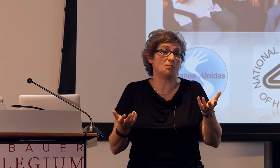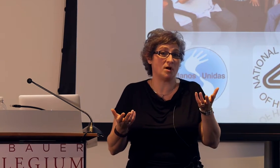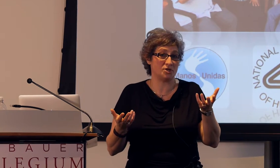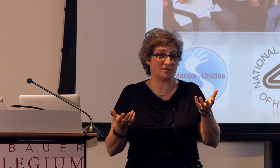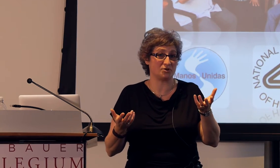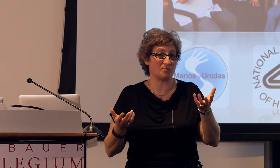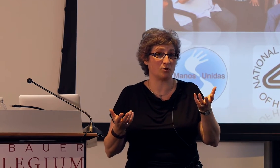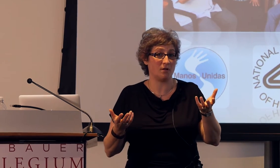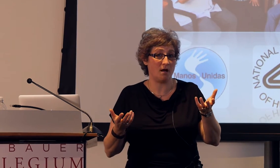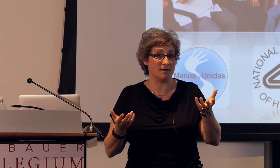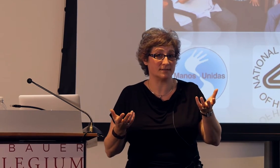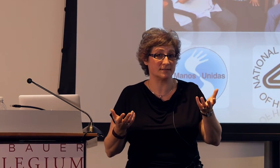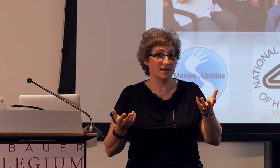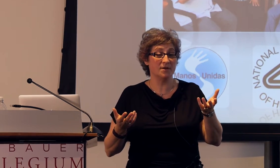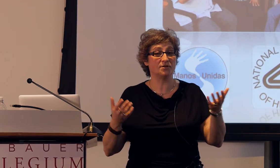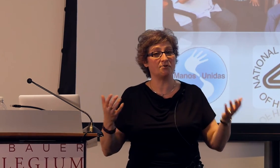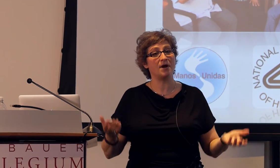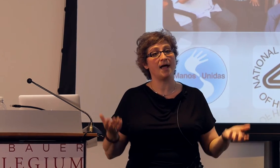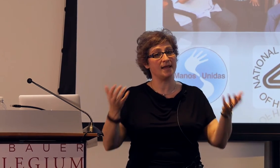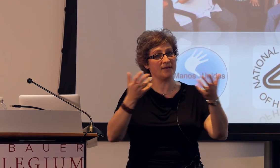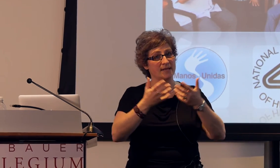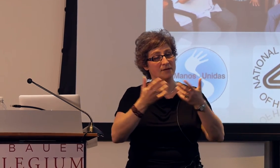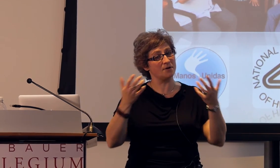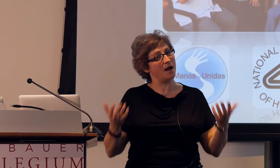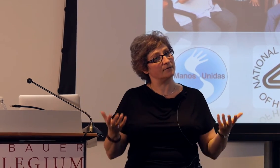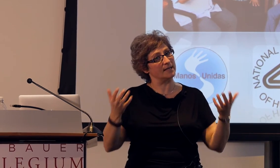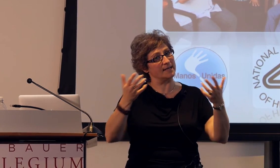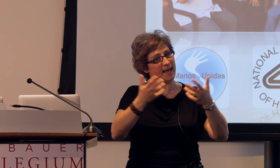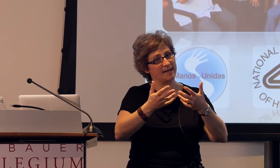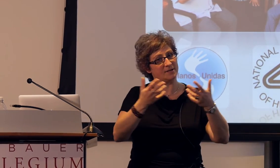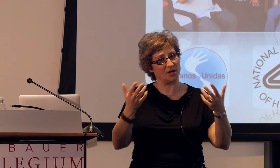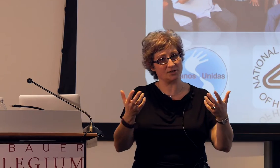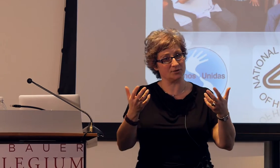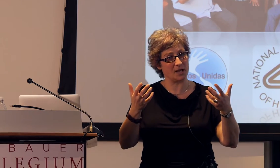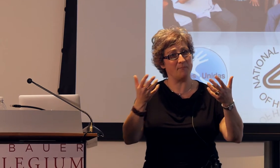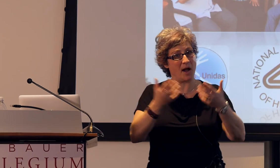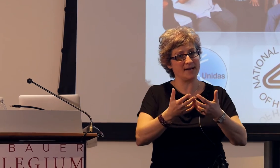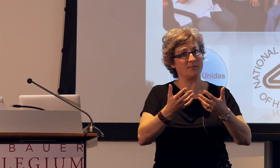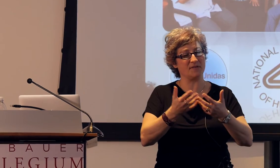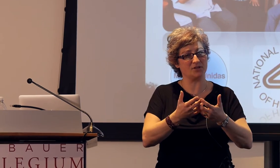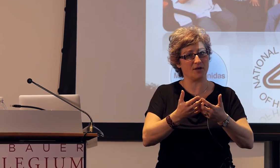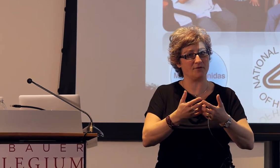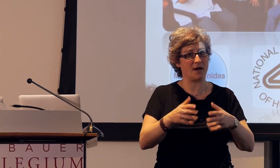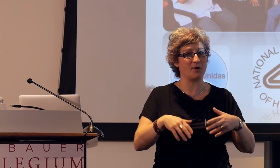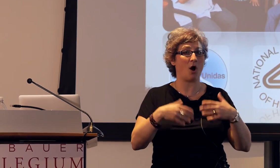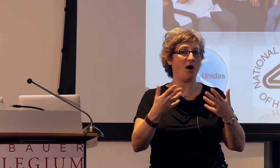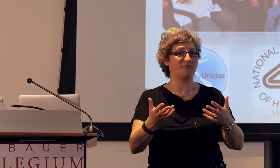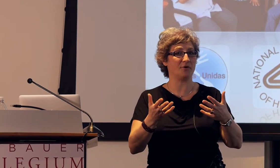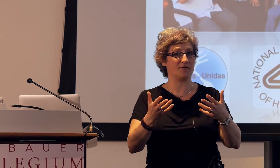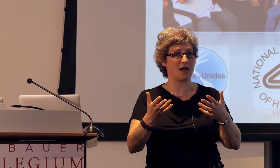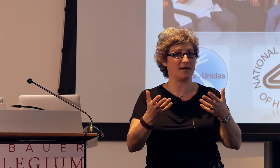one gesture per clause, so you're not really getting gestures combined with each other that would offer